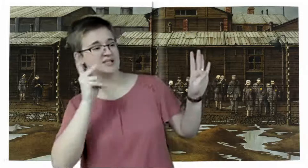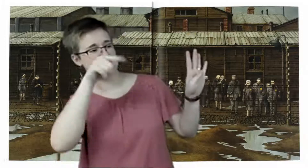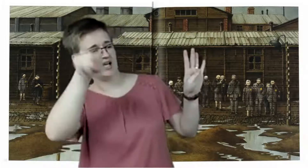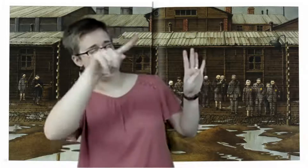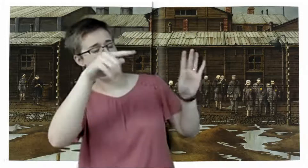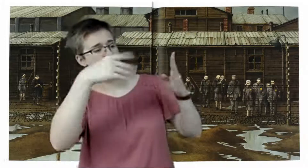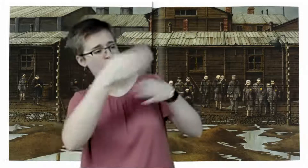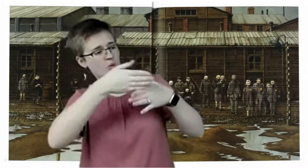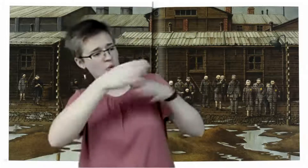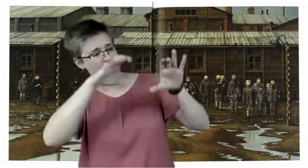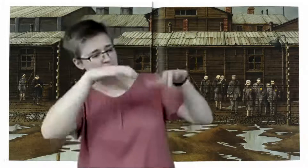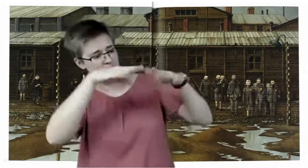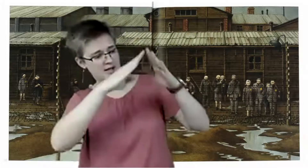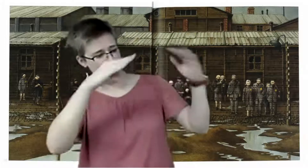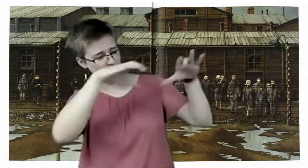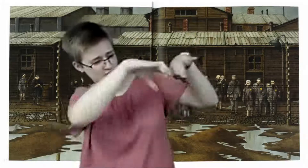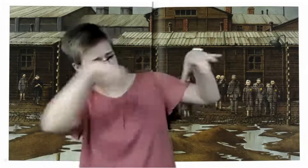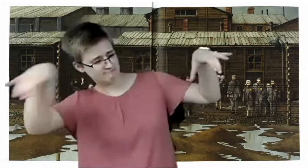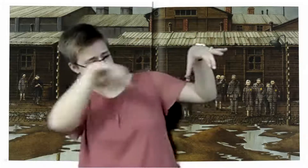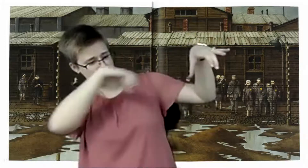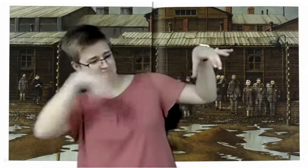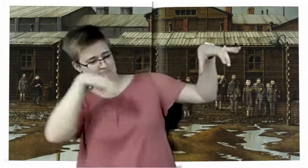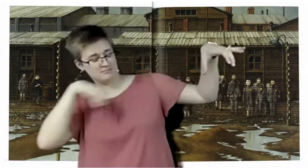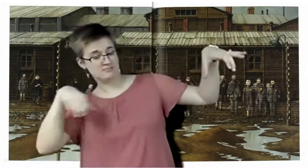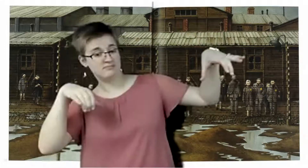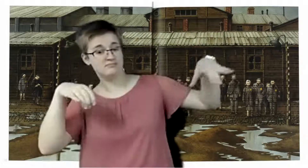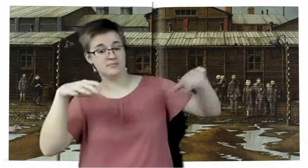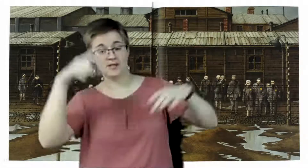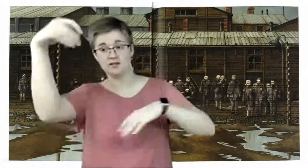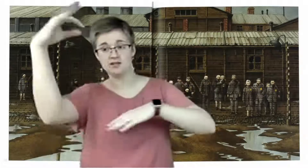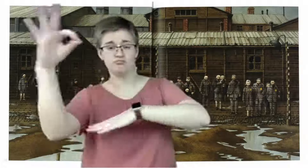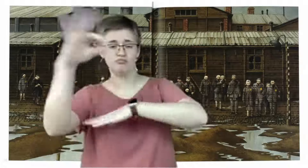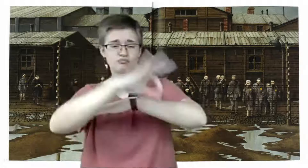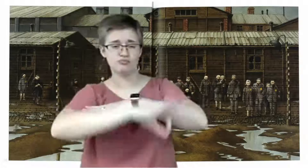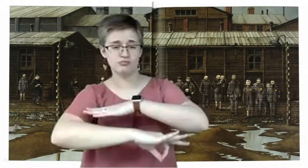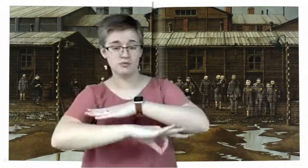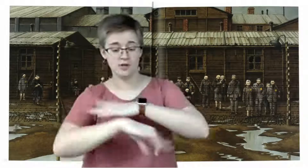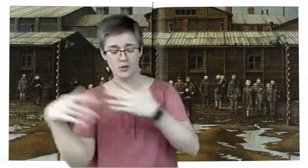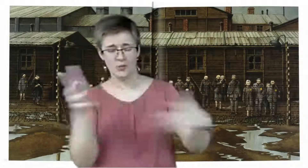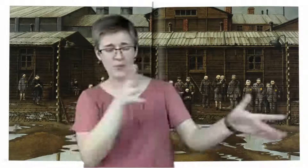The sun was setting behind the hills. It was windy. I was cold.